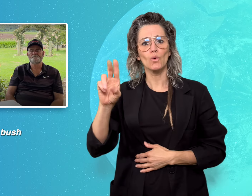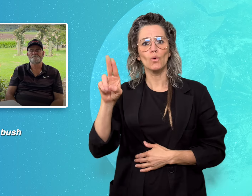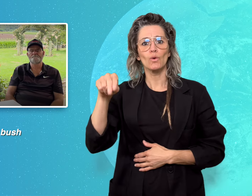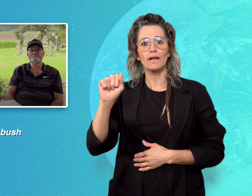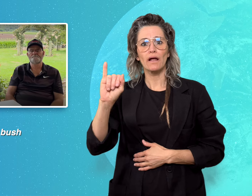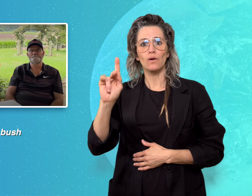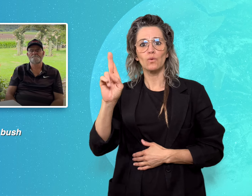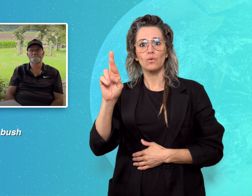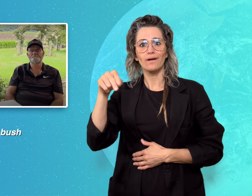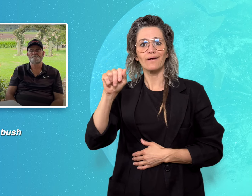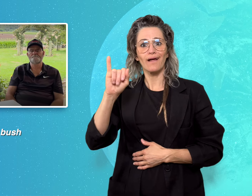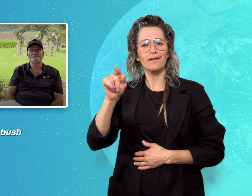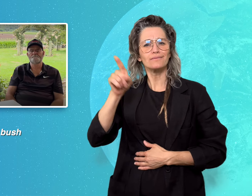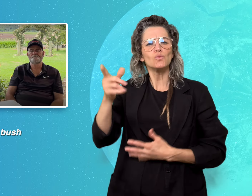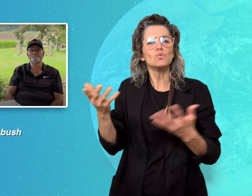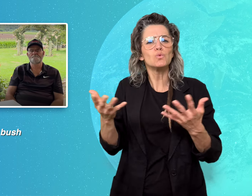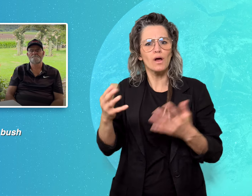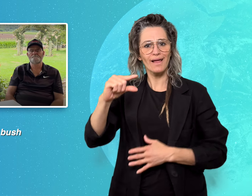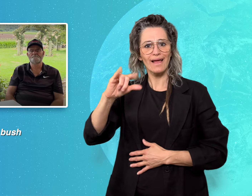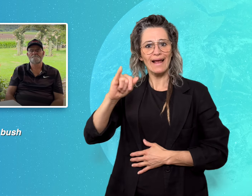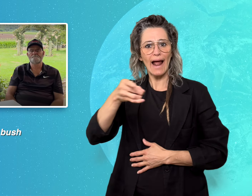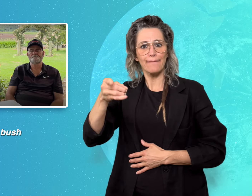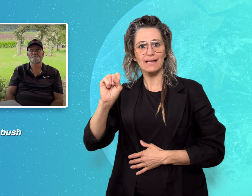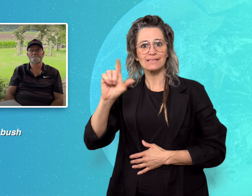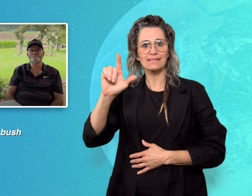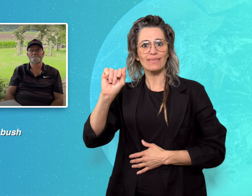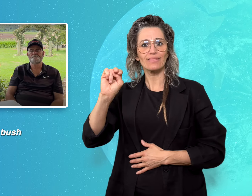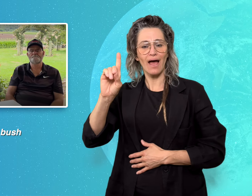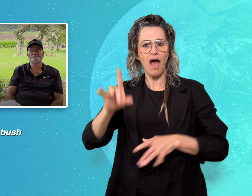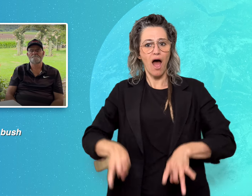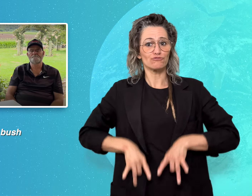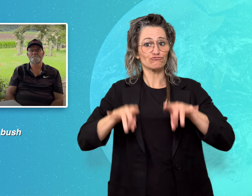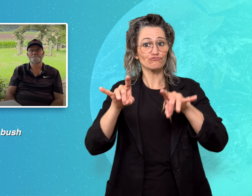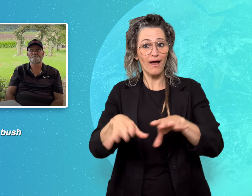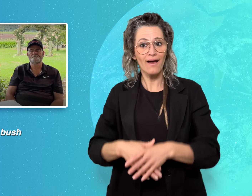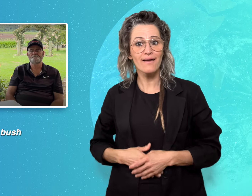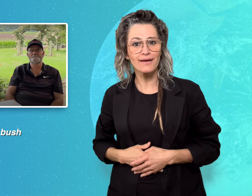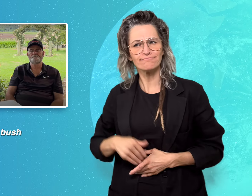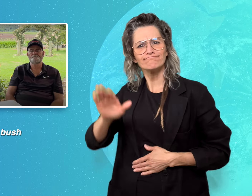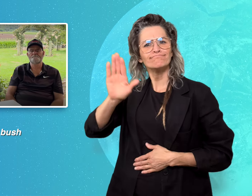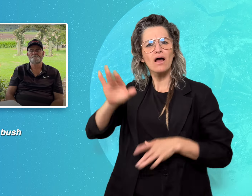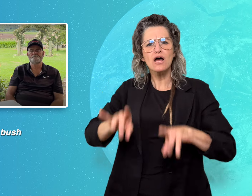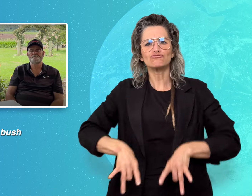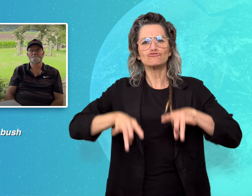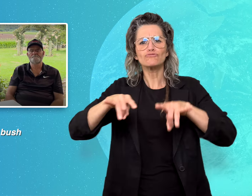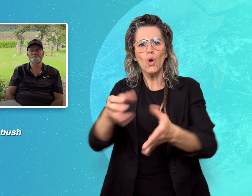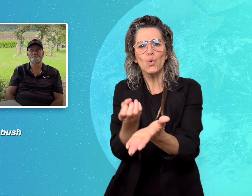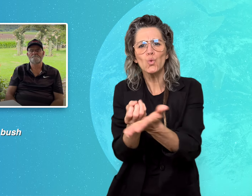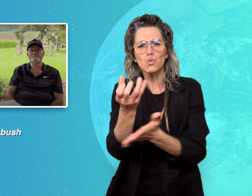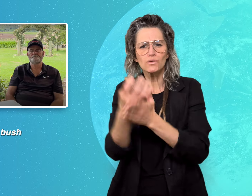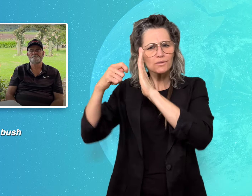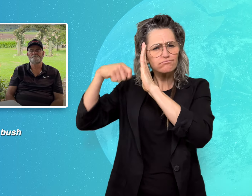An Australian news broadcaster, SBS, recently highlighted this